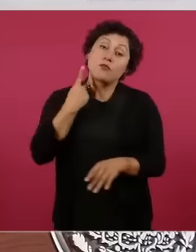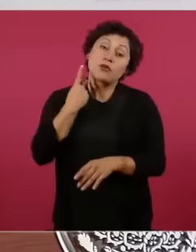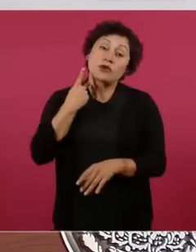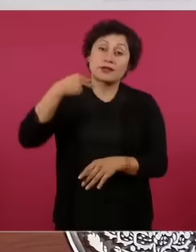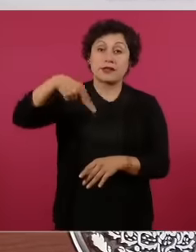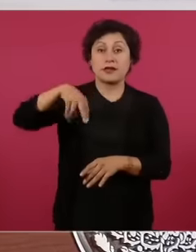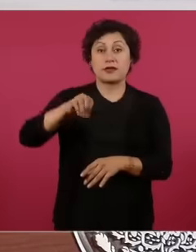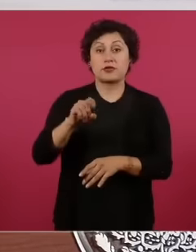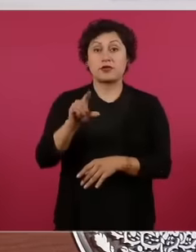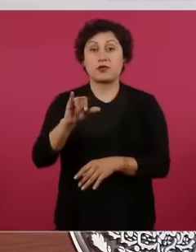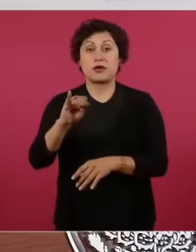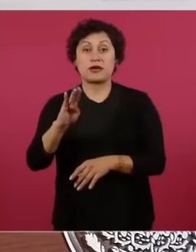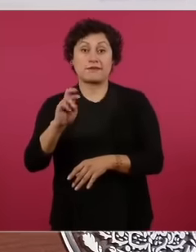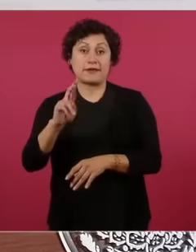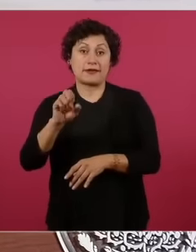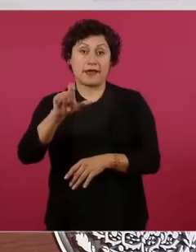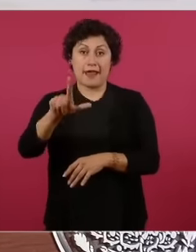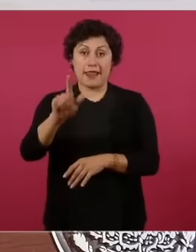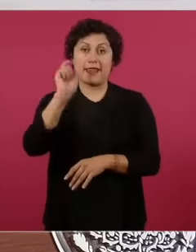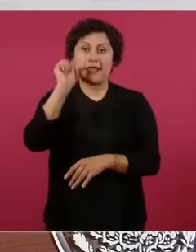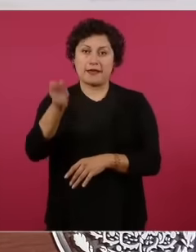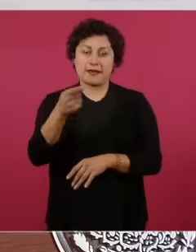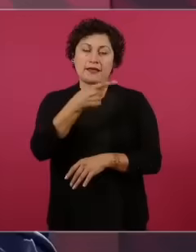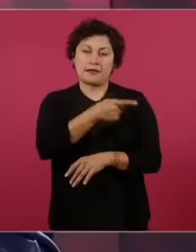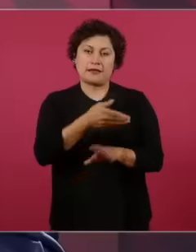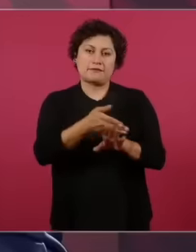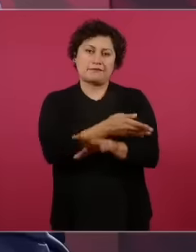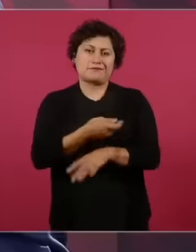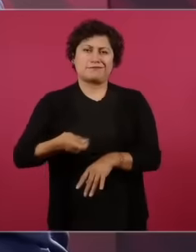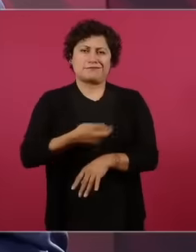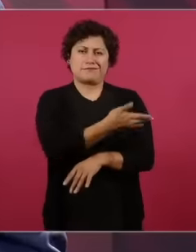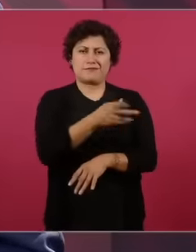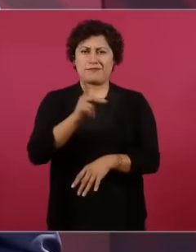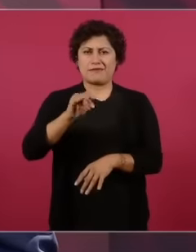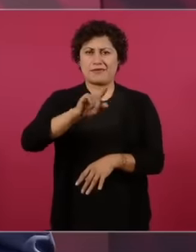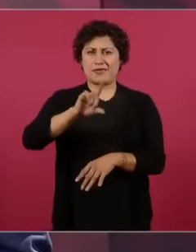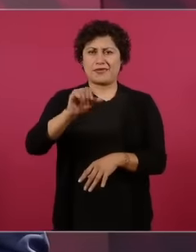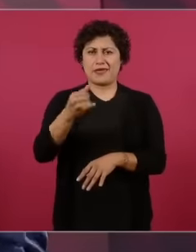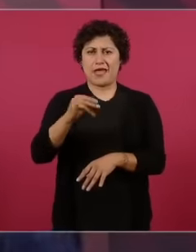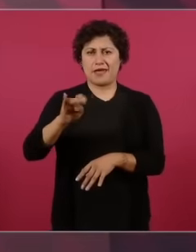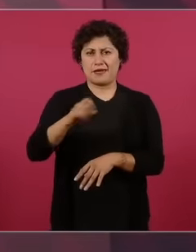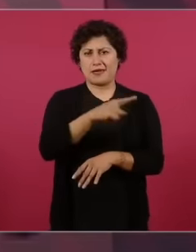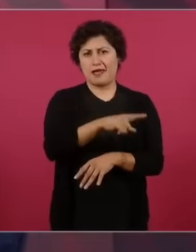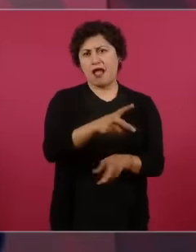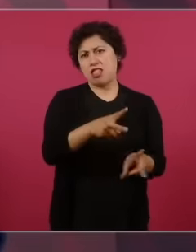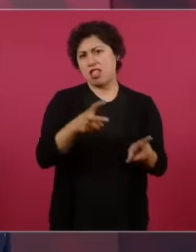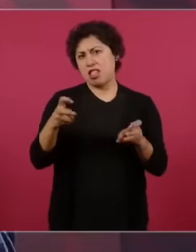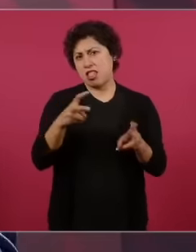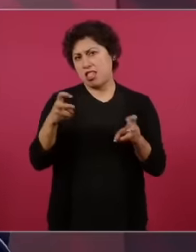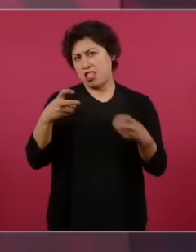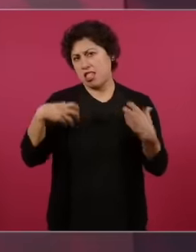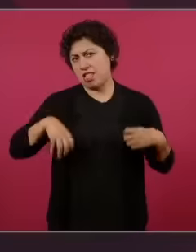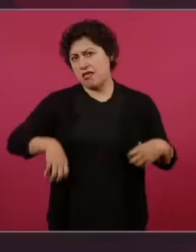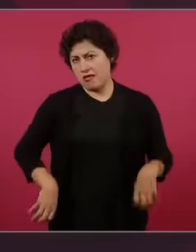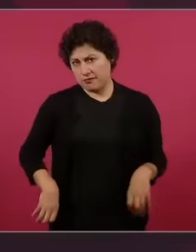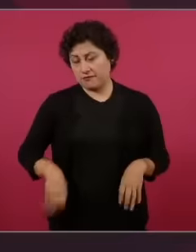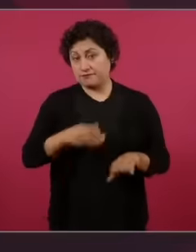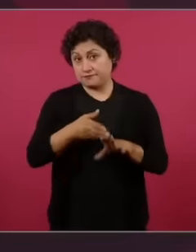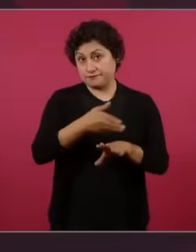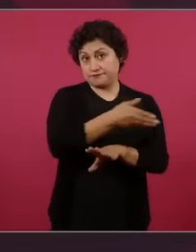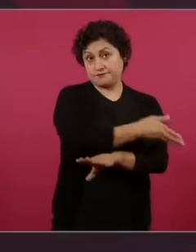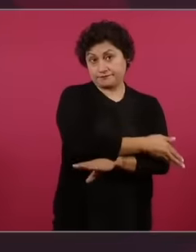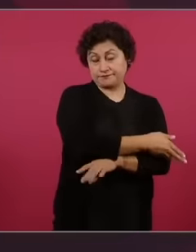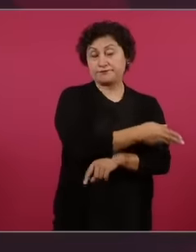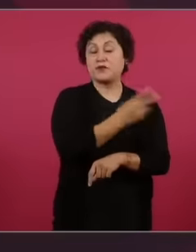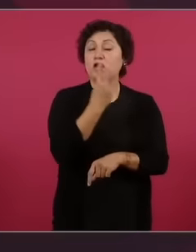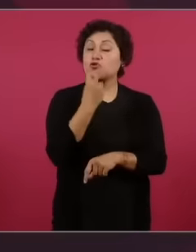the policy of pillage, to put it clearly, there were two valves to prevent